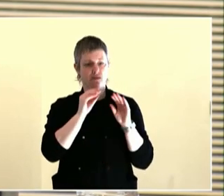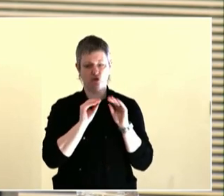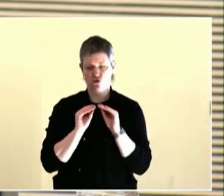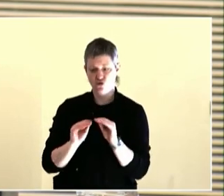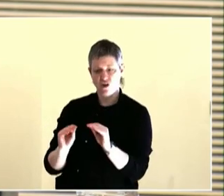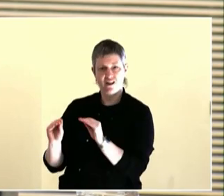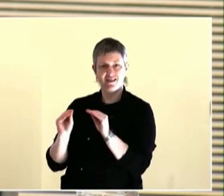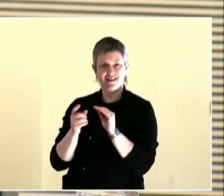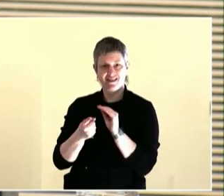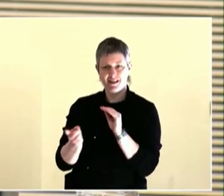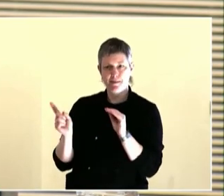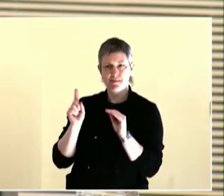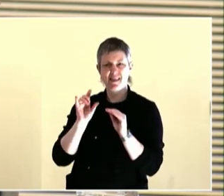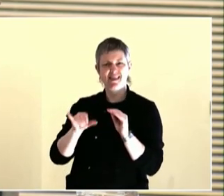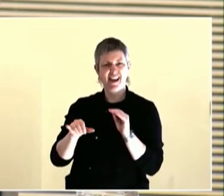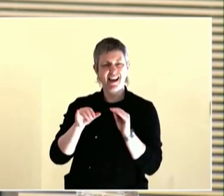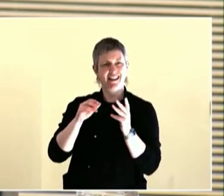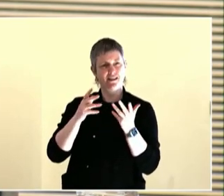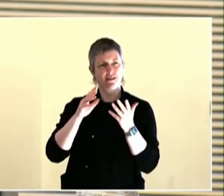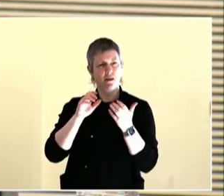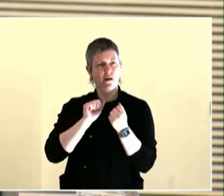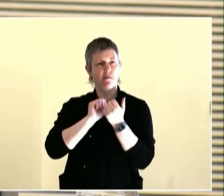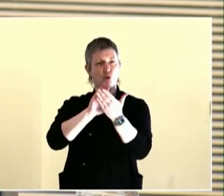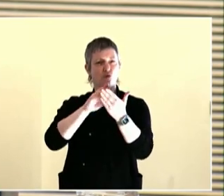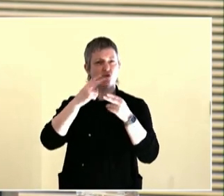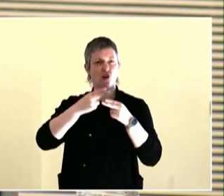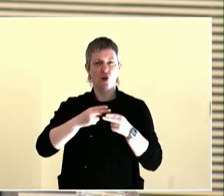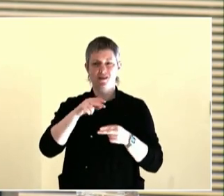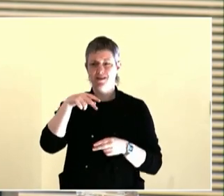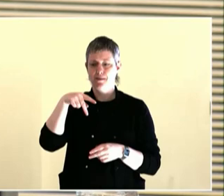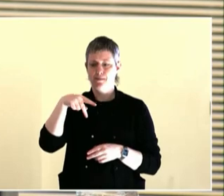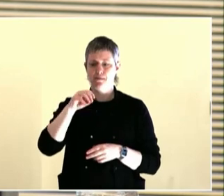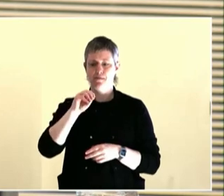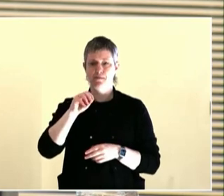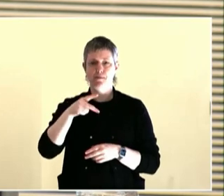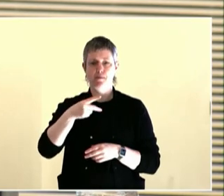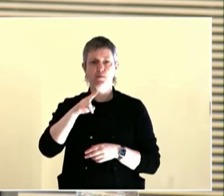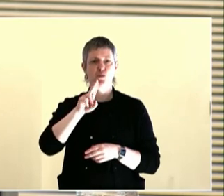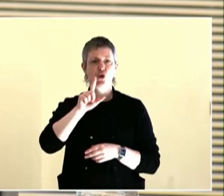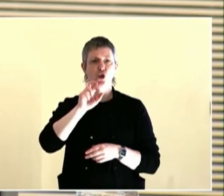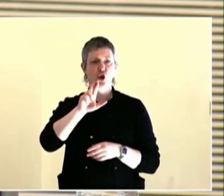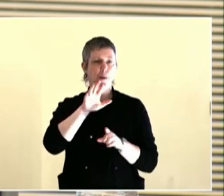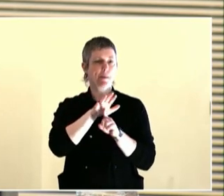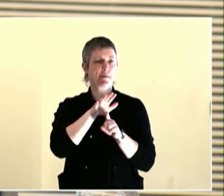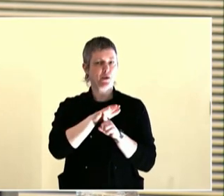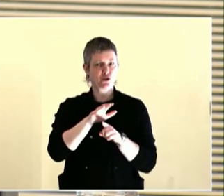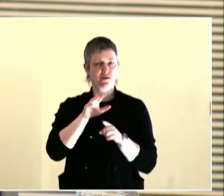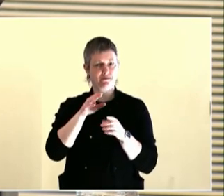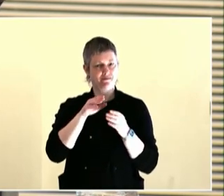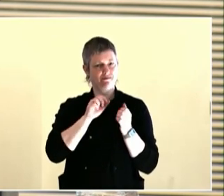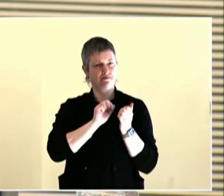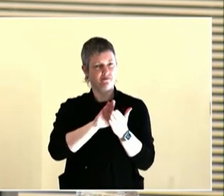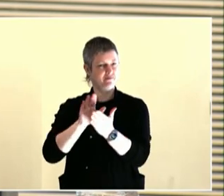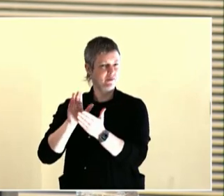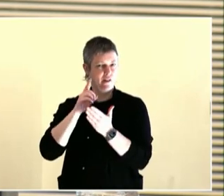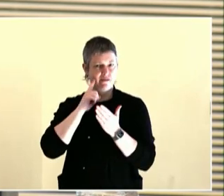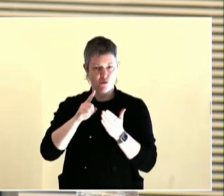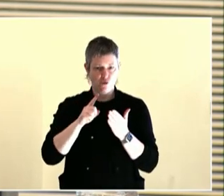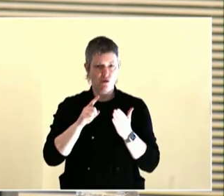development and often monolingual, non-English